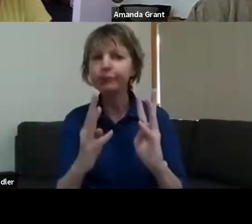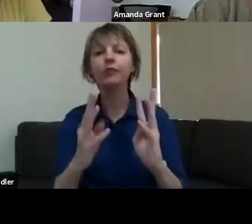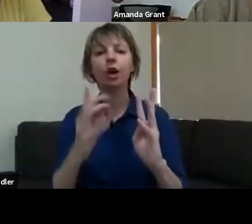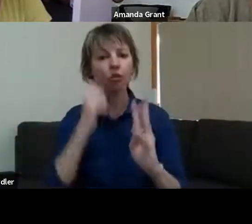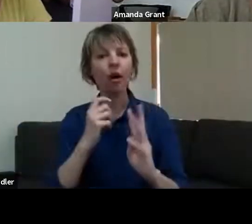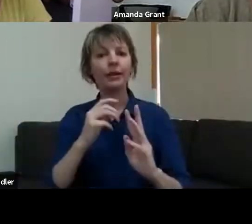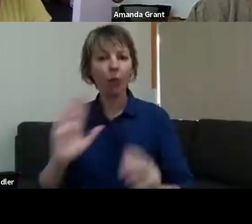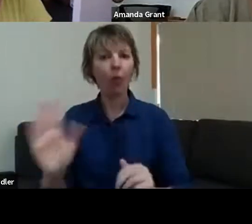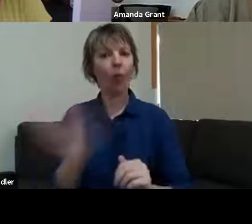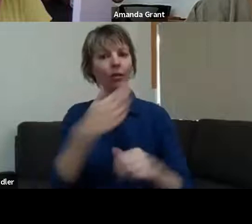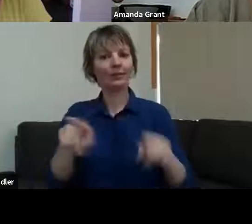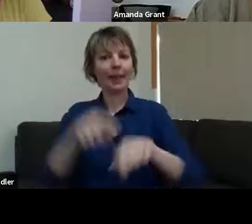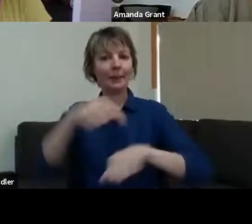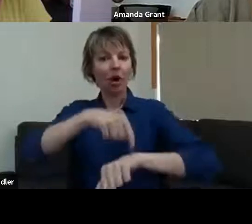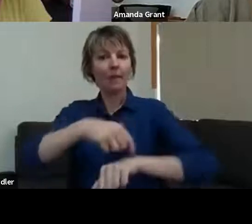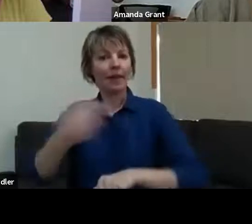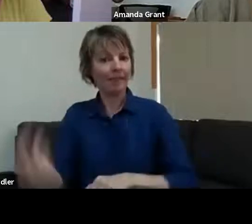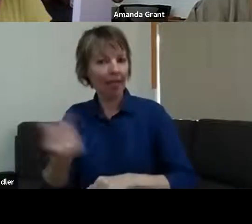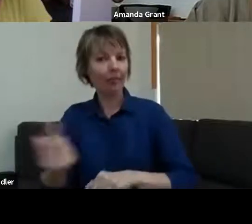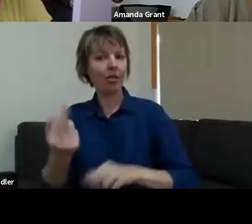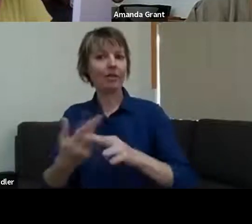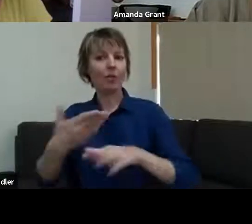workshops, organising the space, finding the spaces... One of the